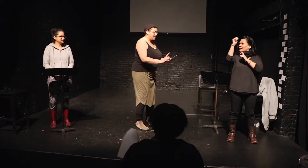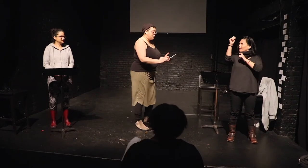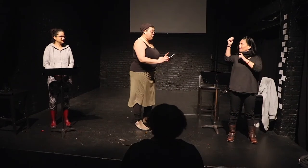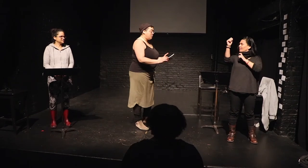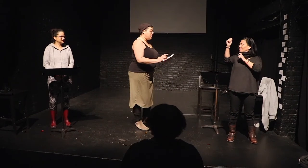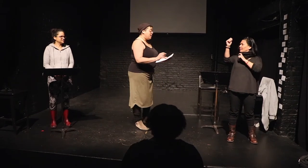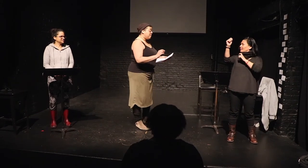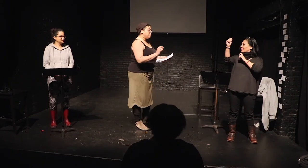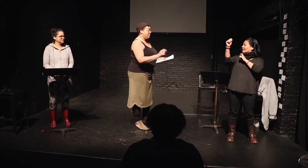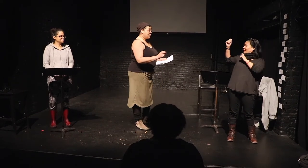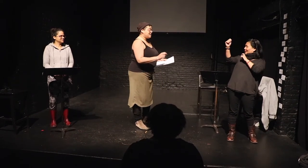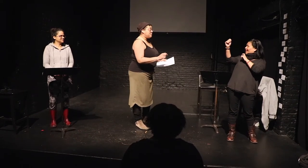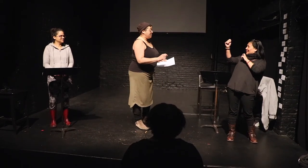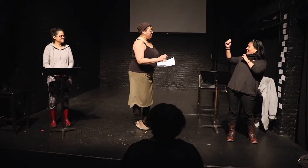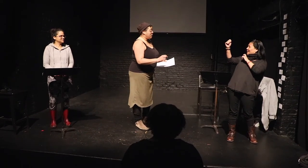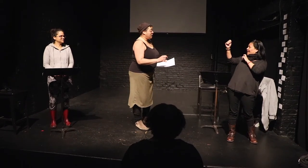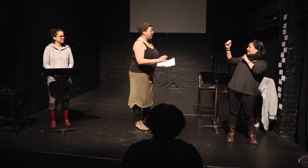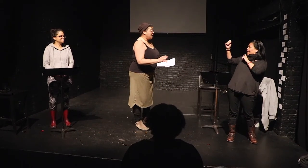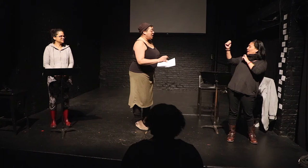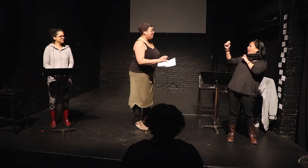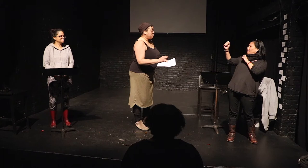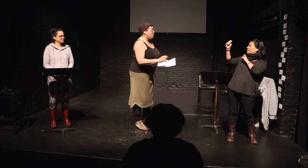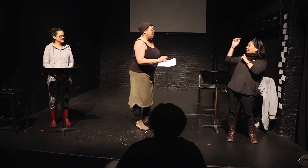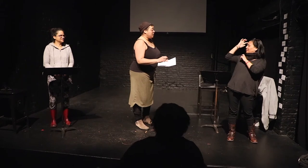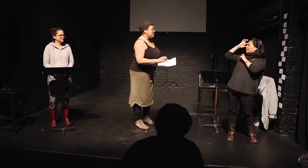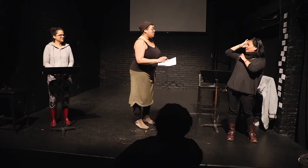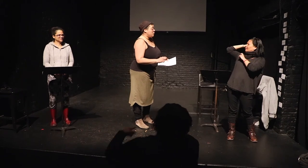you know my preference is to speak very quickly. I'm going a little bit slower than normal.